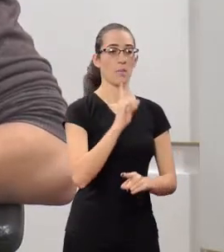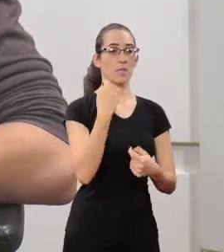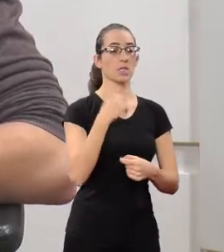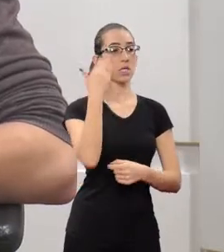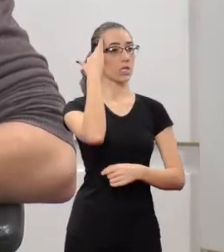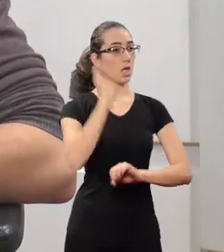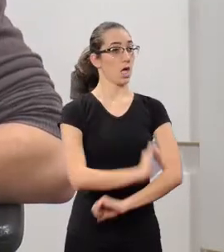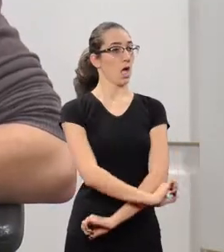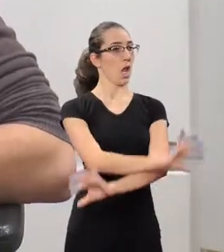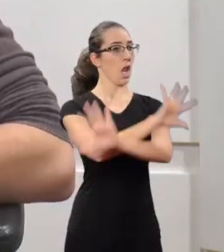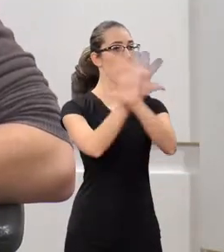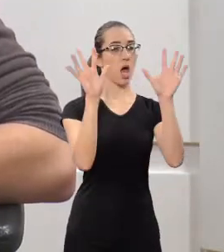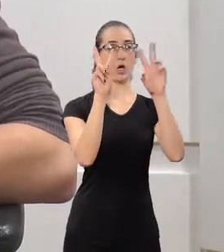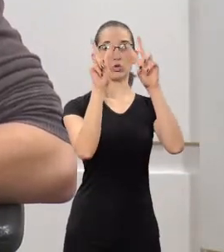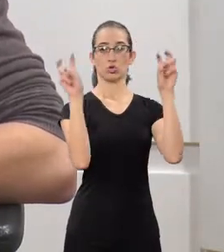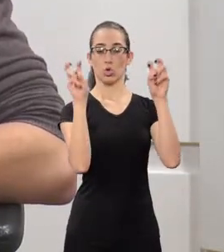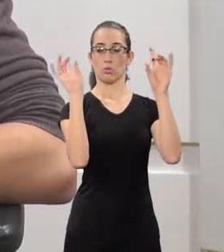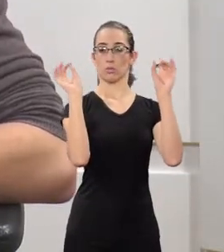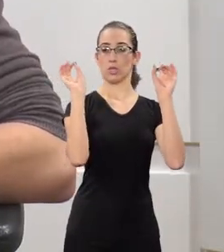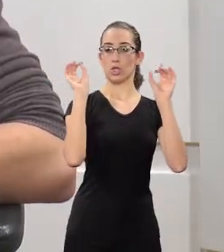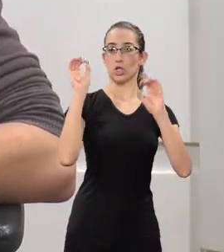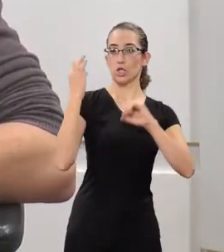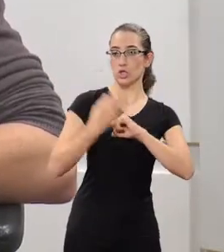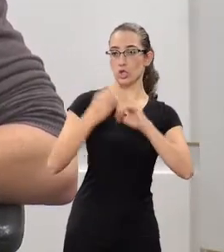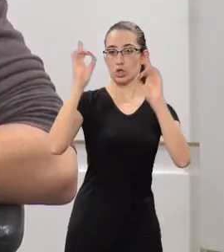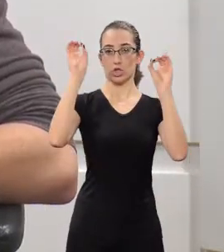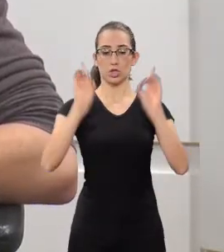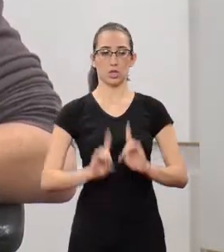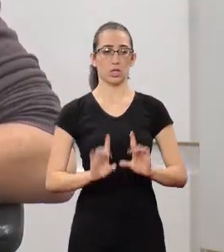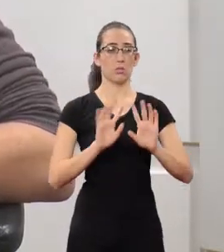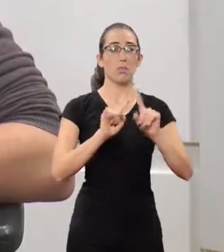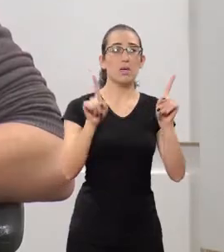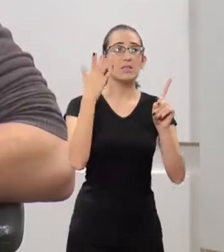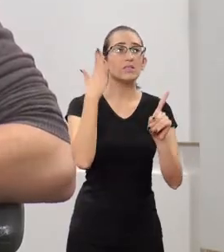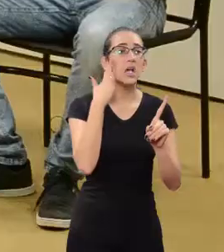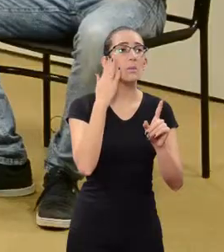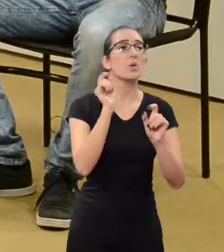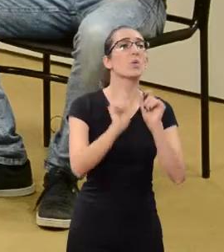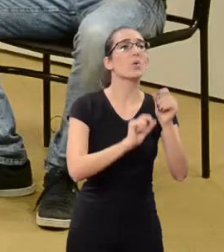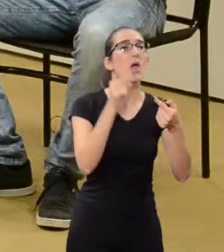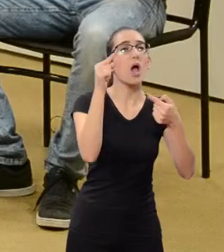could understand Law not only in a systematic way but could also understand these other points